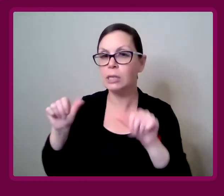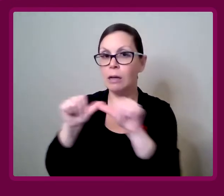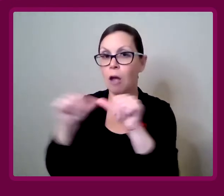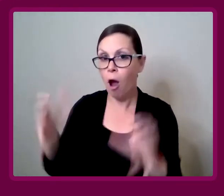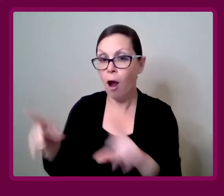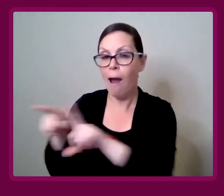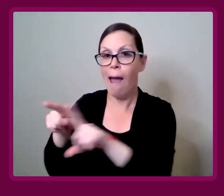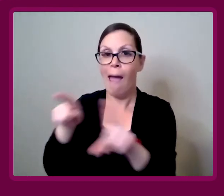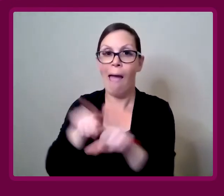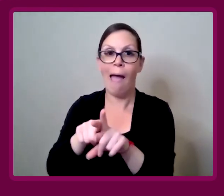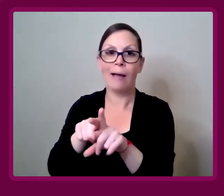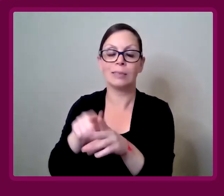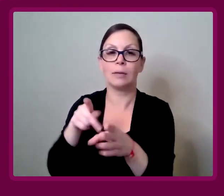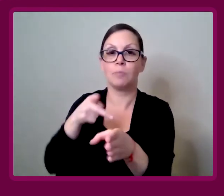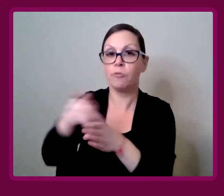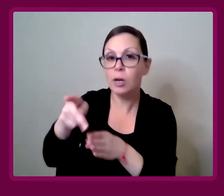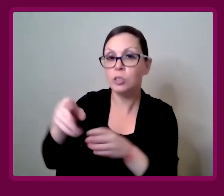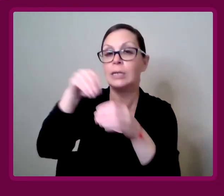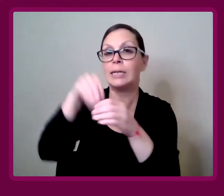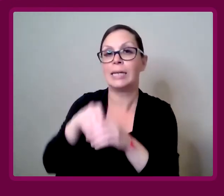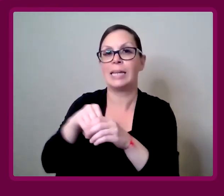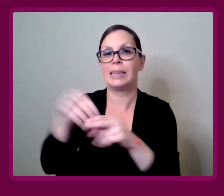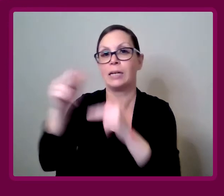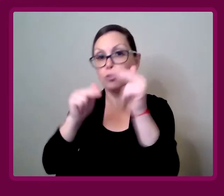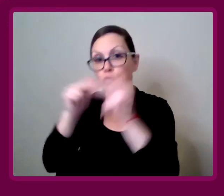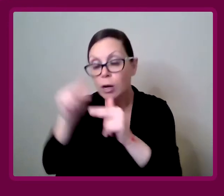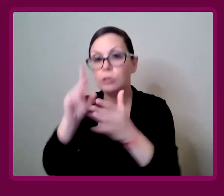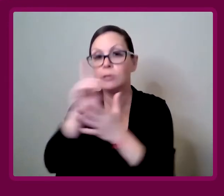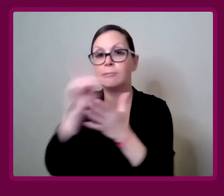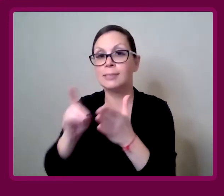in the construction industry, in the design industry.